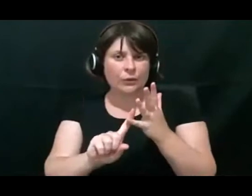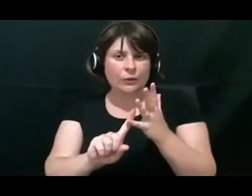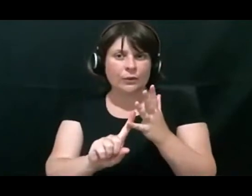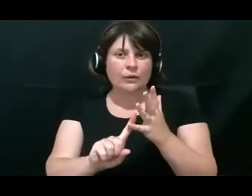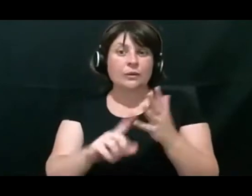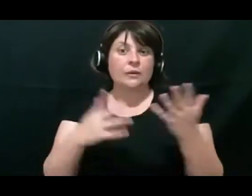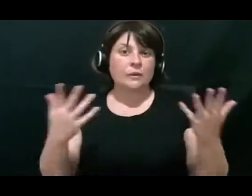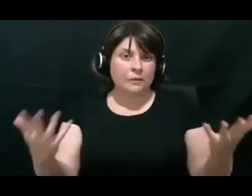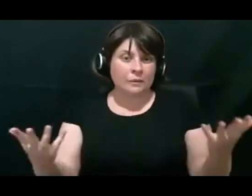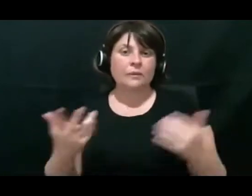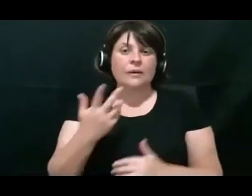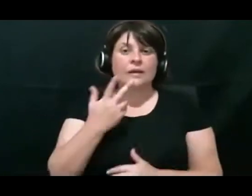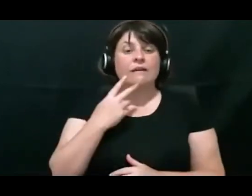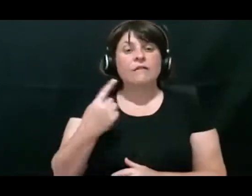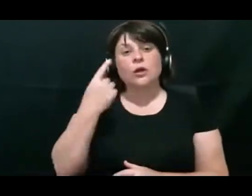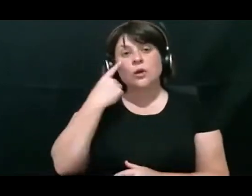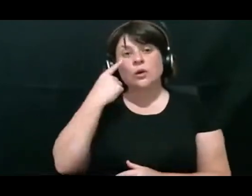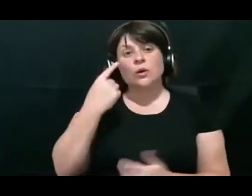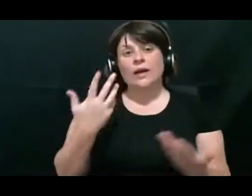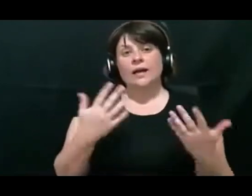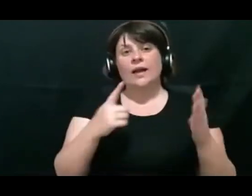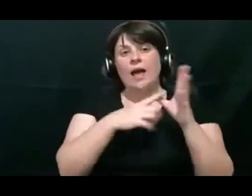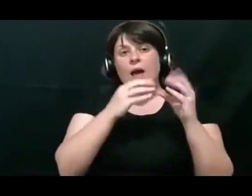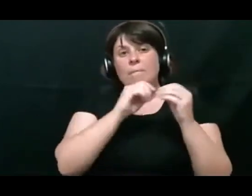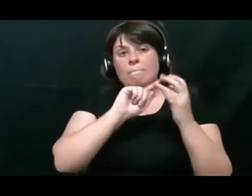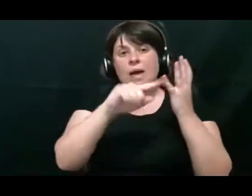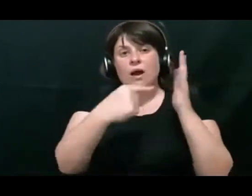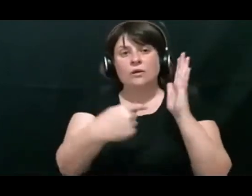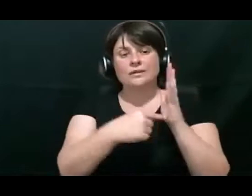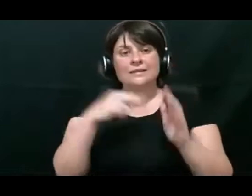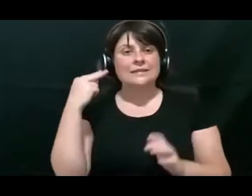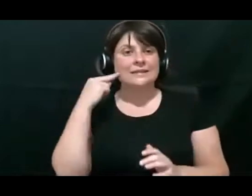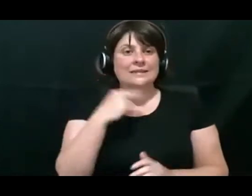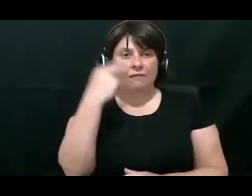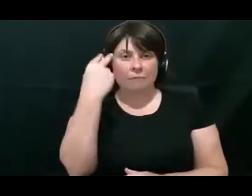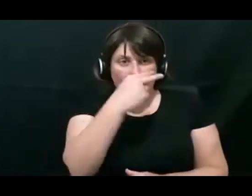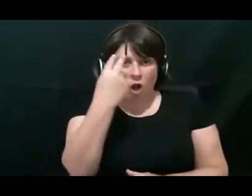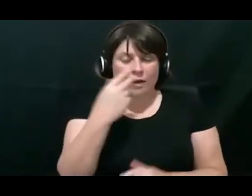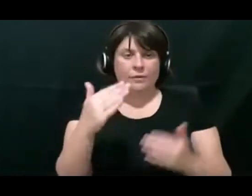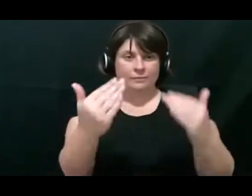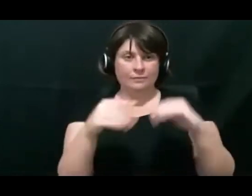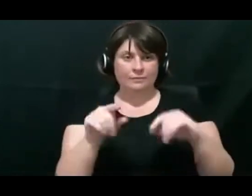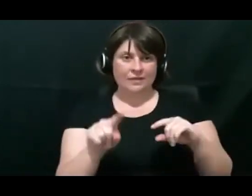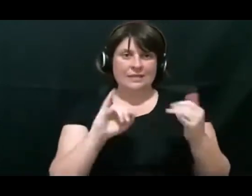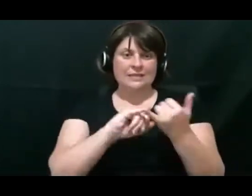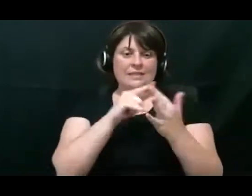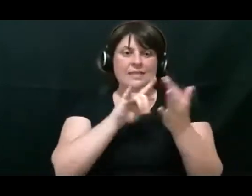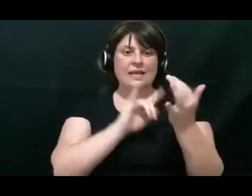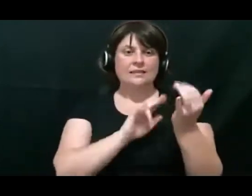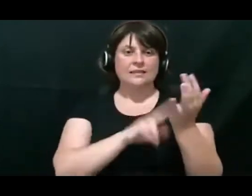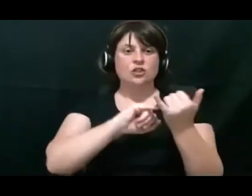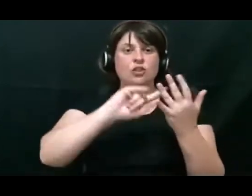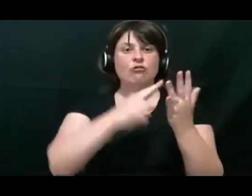If you go about Deafblindness and then sensory impairment, you will see a section on deaf